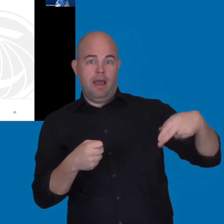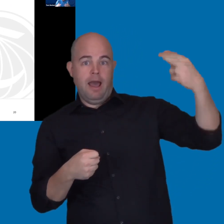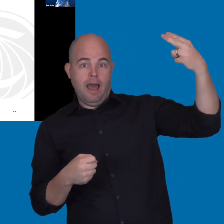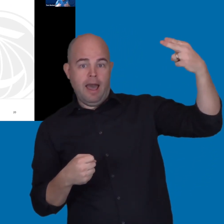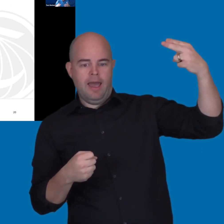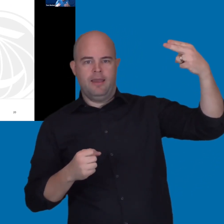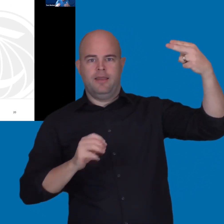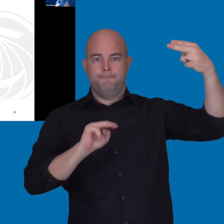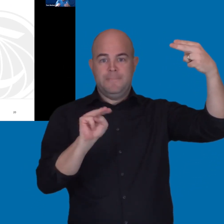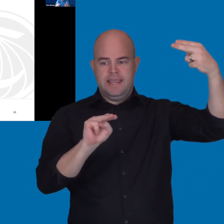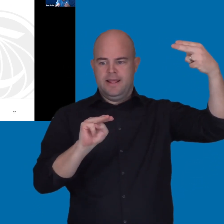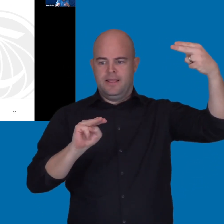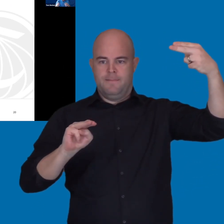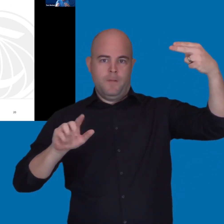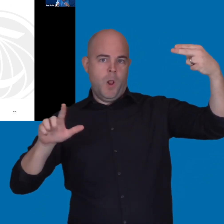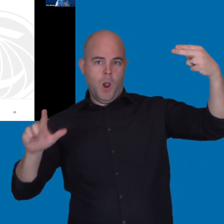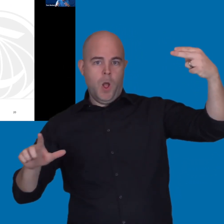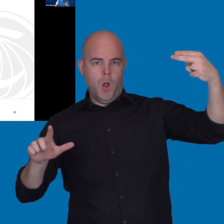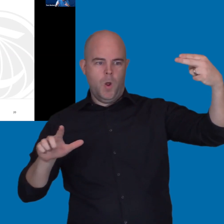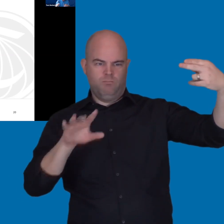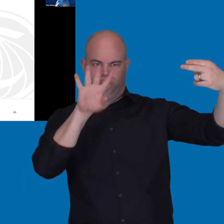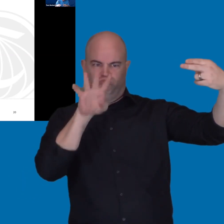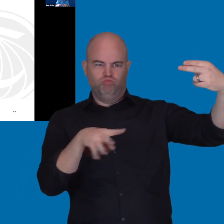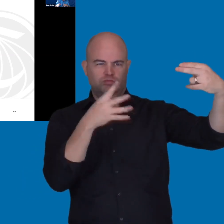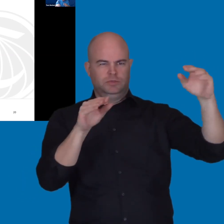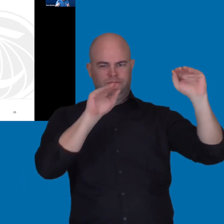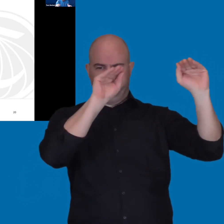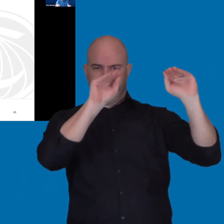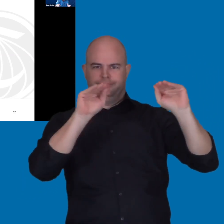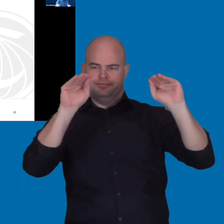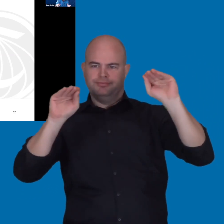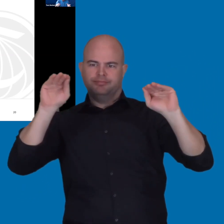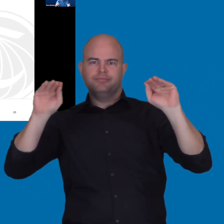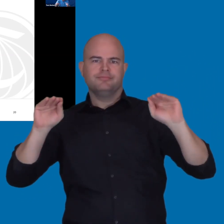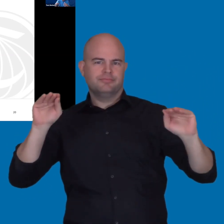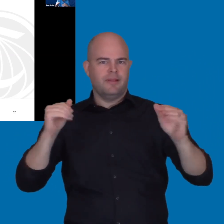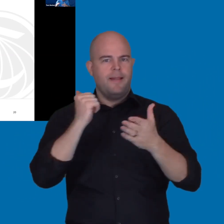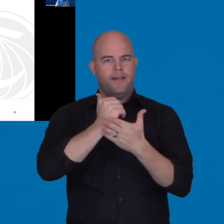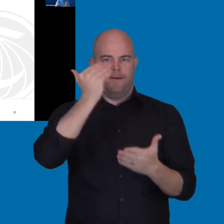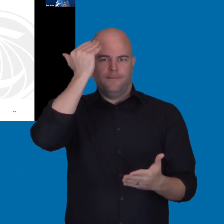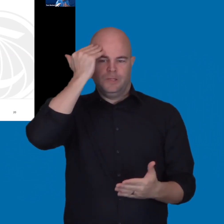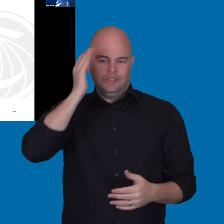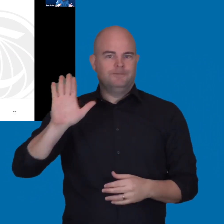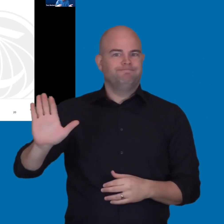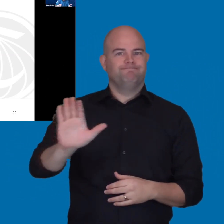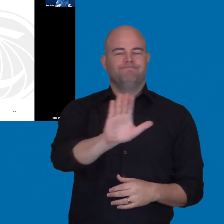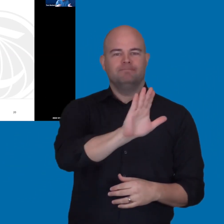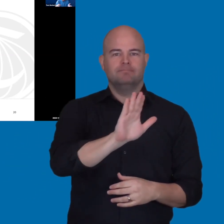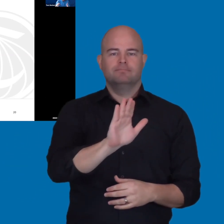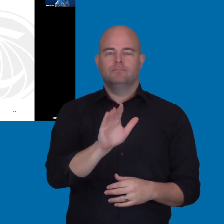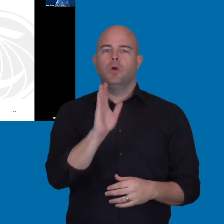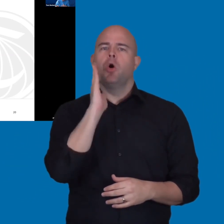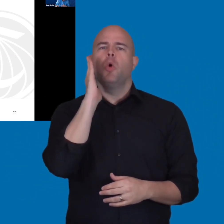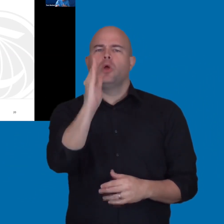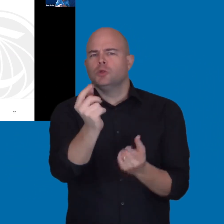low impact, that describes what activities will you do? What documentation will you require, or not?